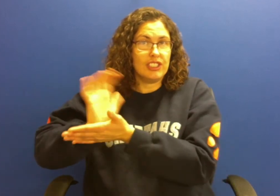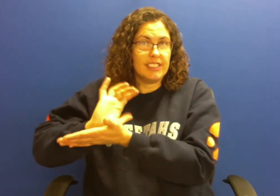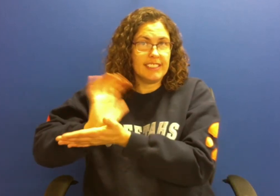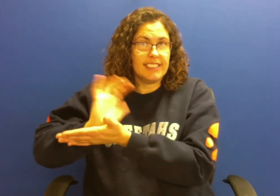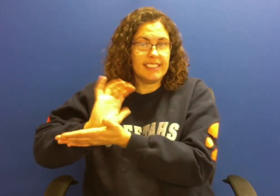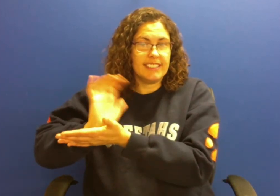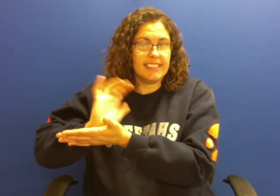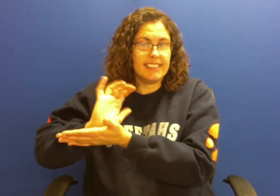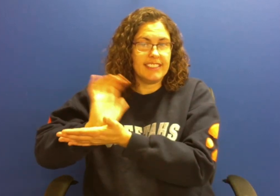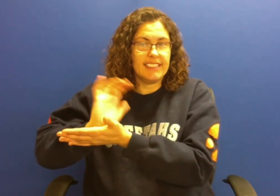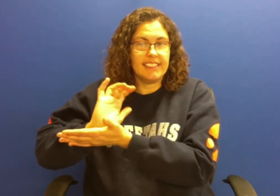cottage cheese